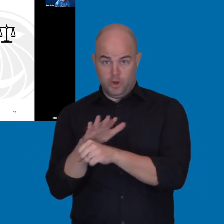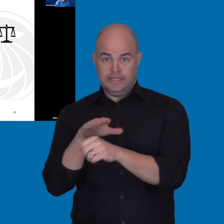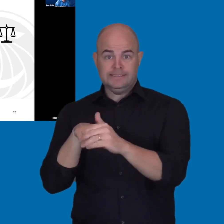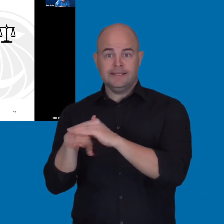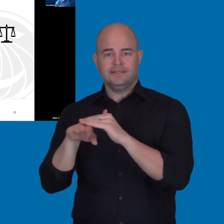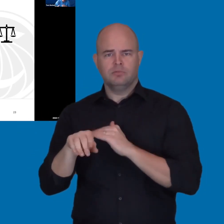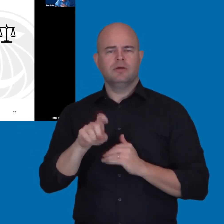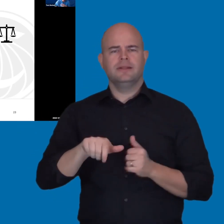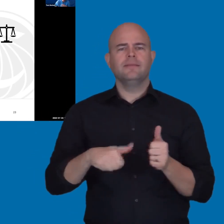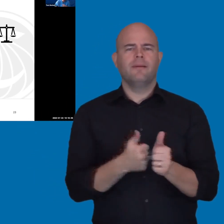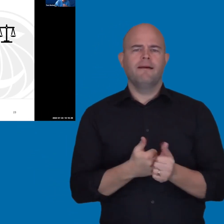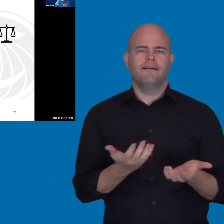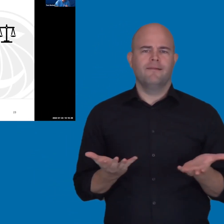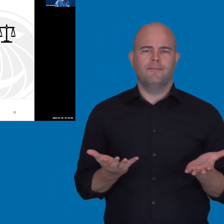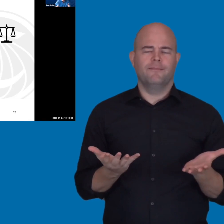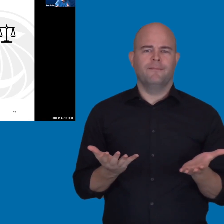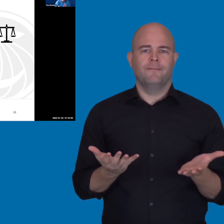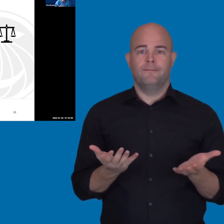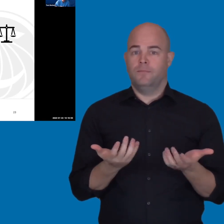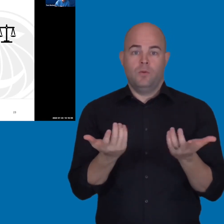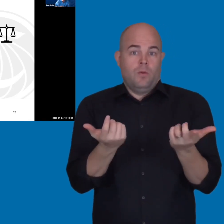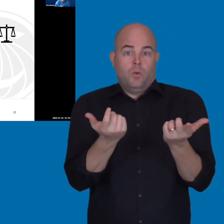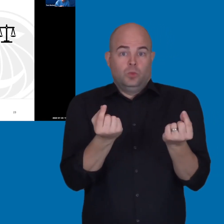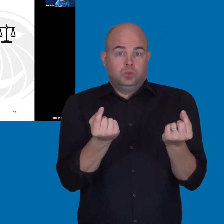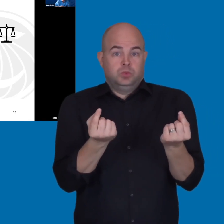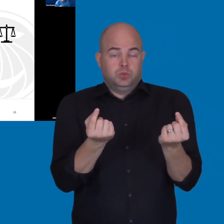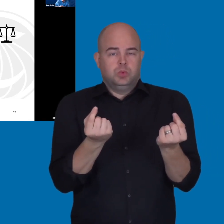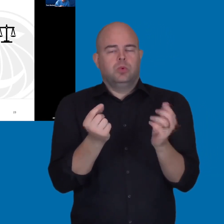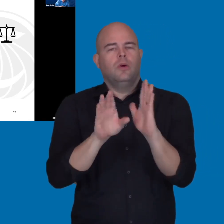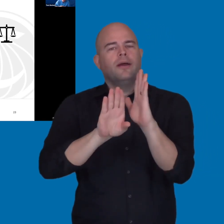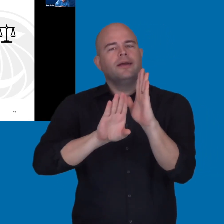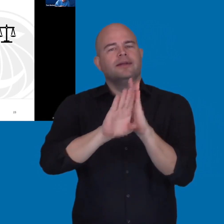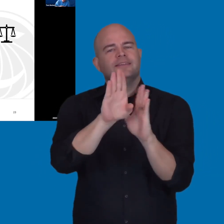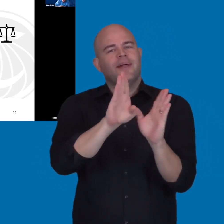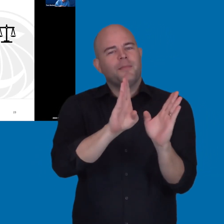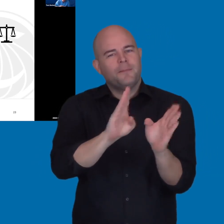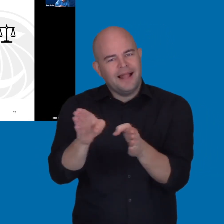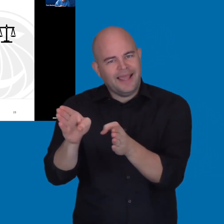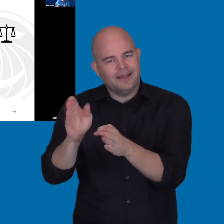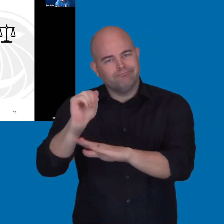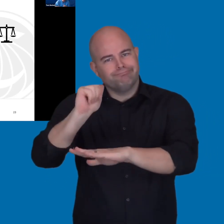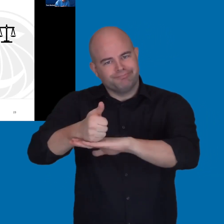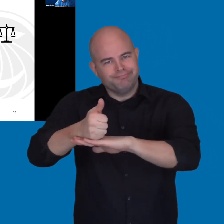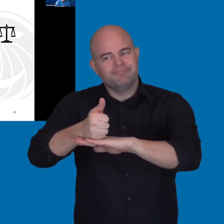And the way you do that is by developing a plan to provide that.